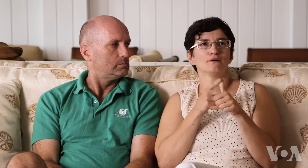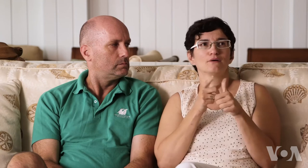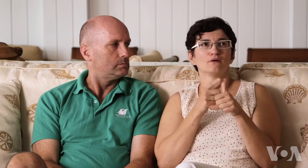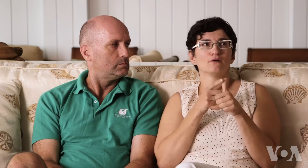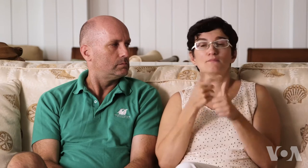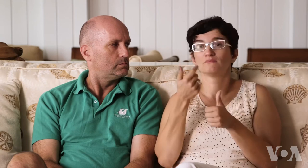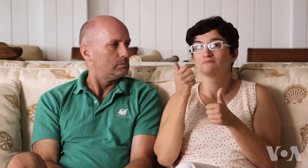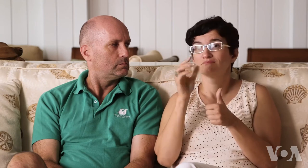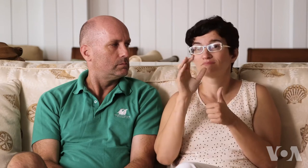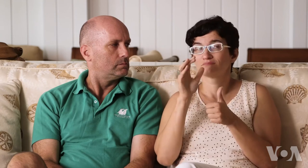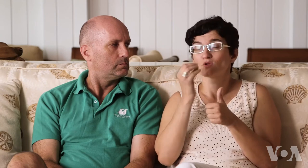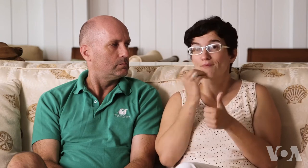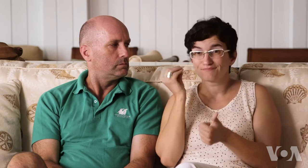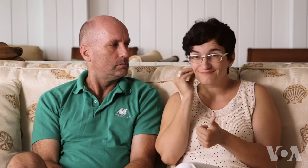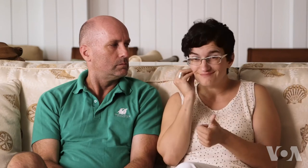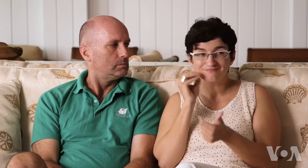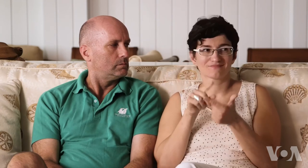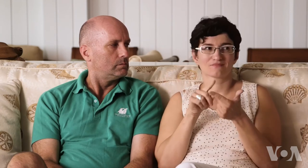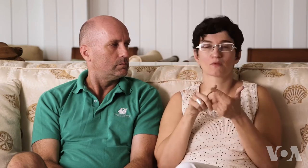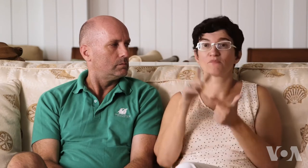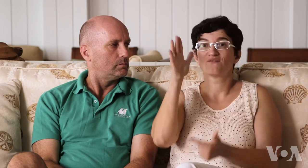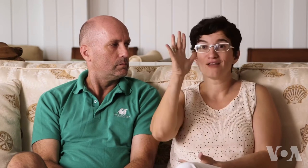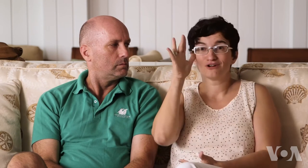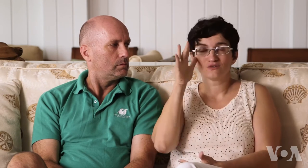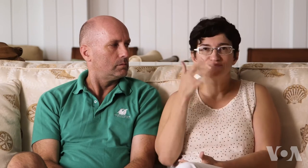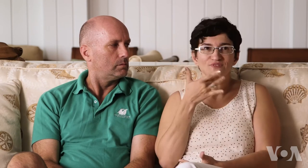When we left, we had to give up everything. You know, our home.